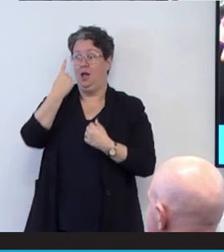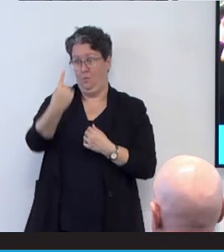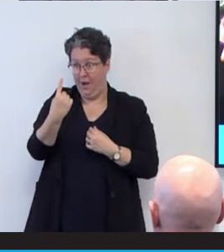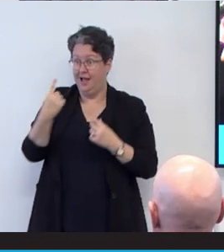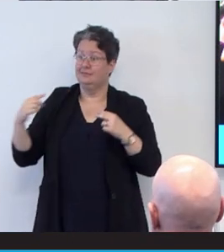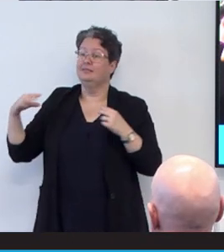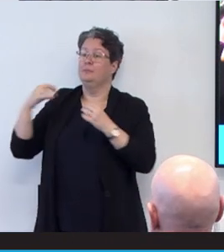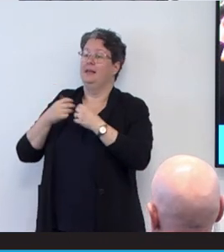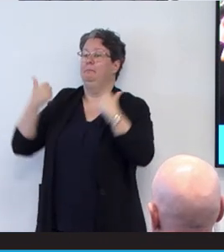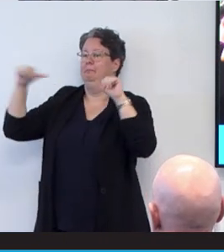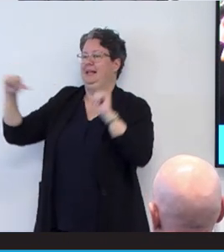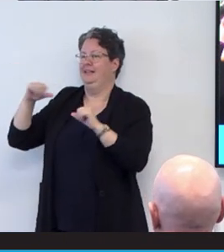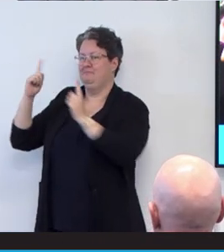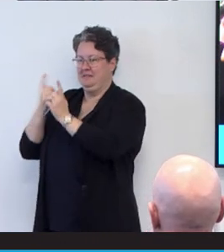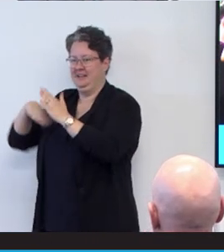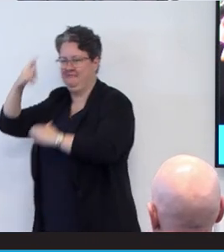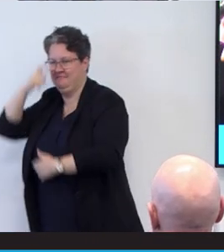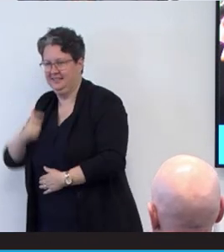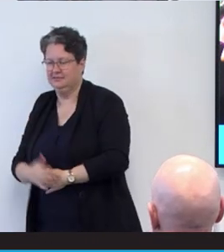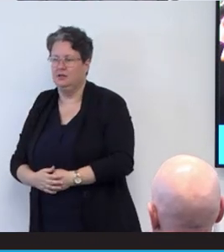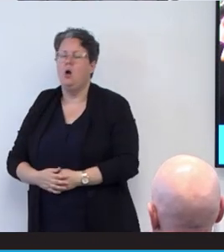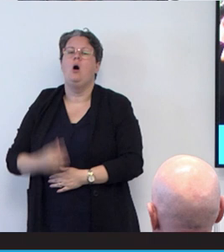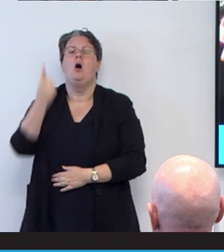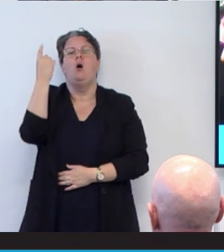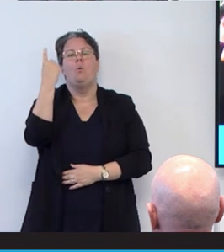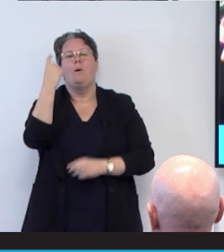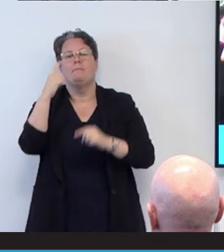I'll always be there. So but actually there's one other point that Mandy mentioned at the